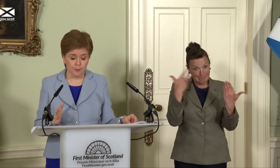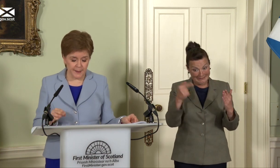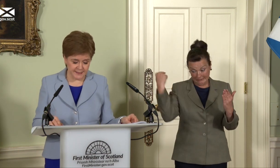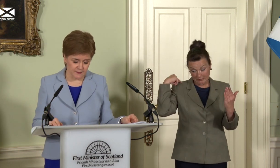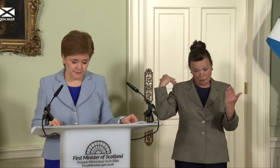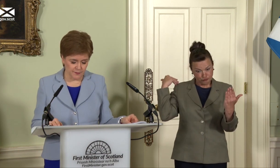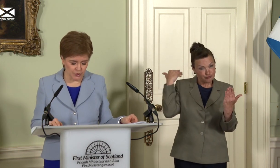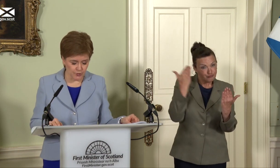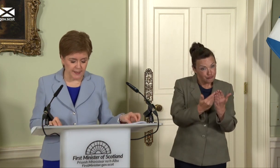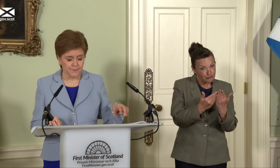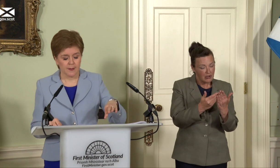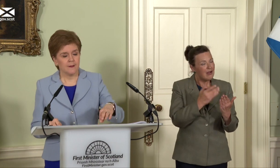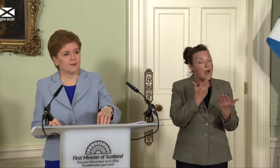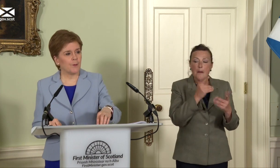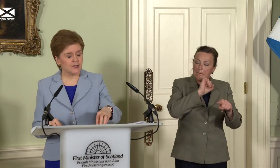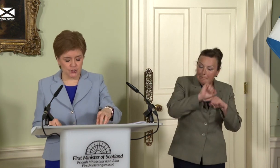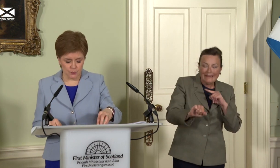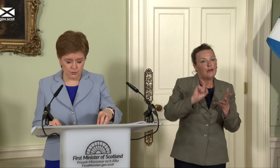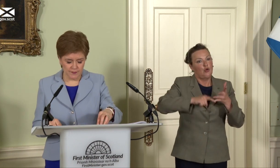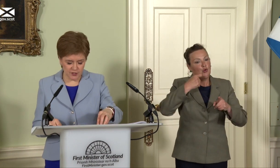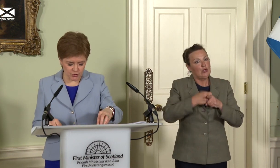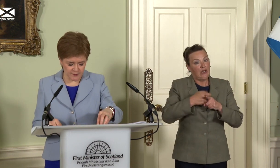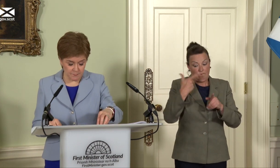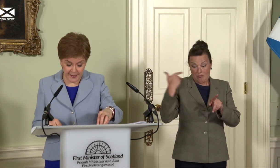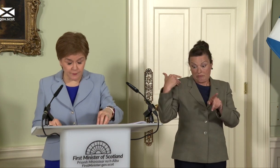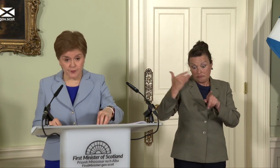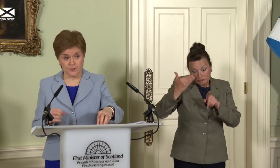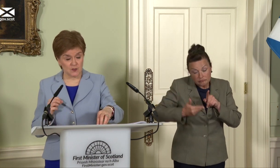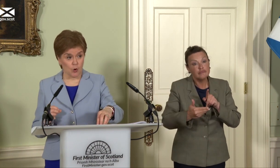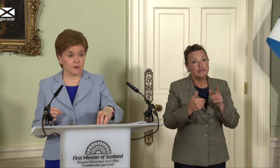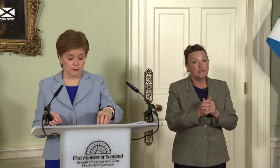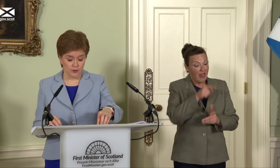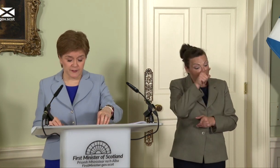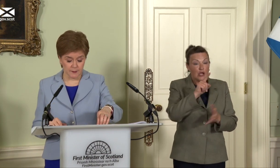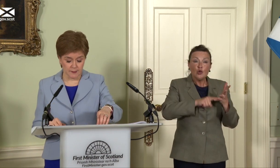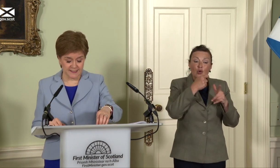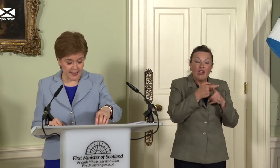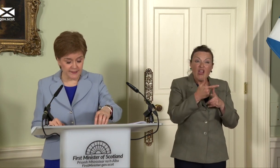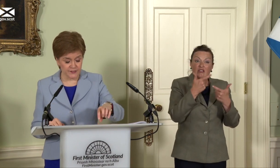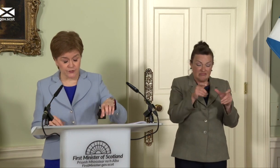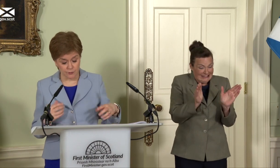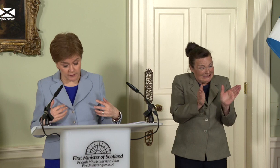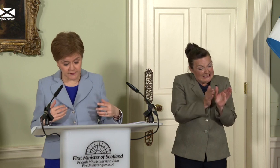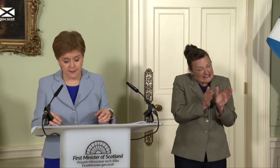better than the UK. Compared to these countries, many of them smaller or similarly sized to us,